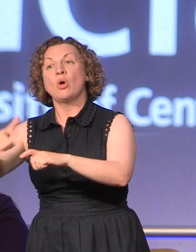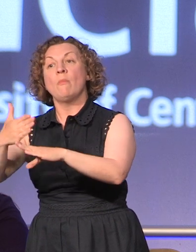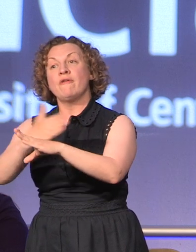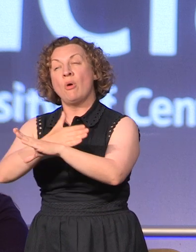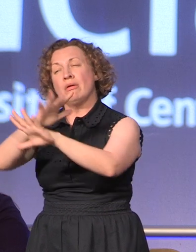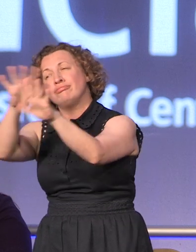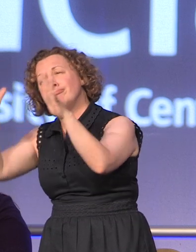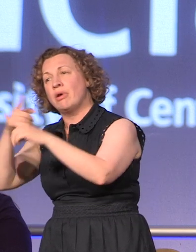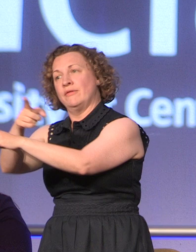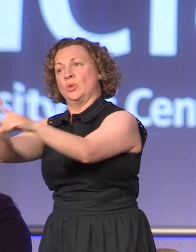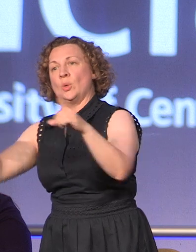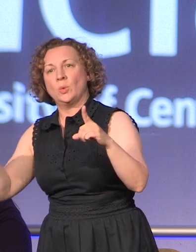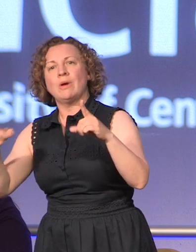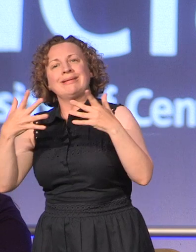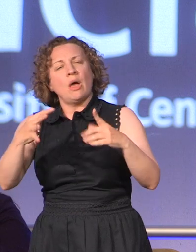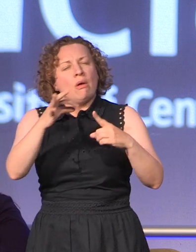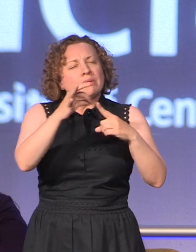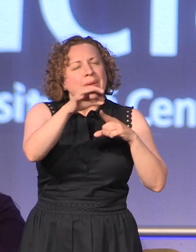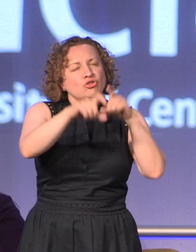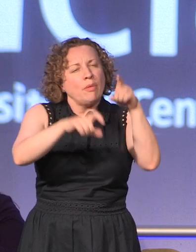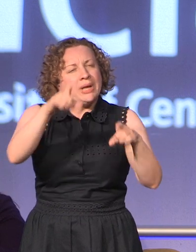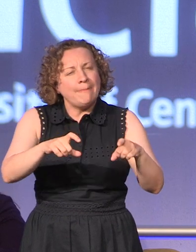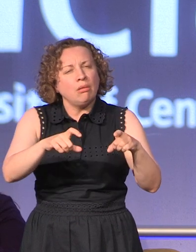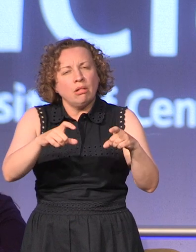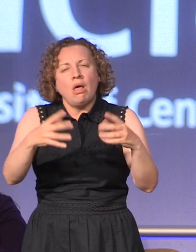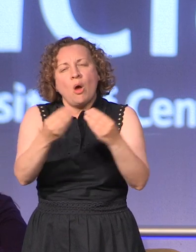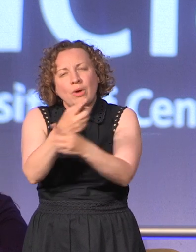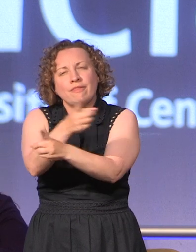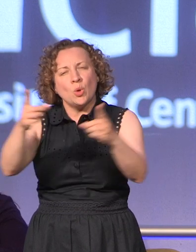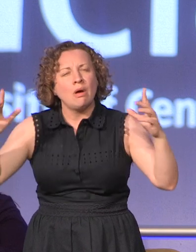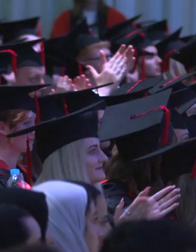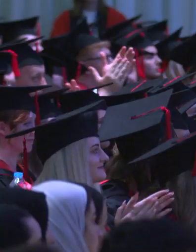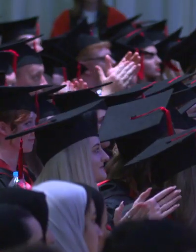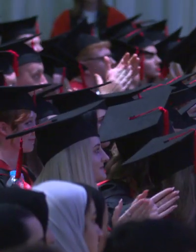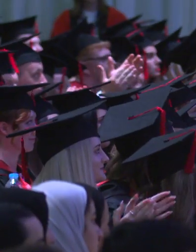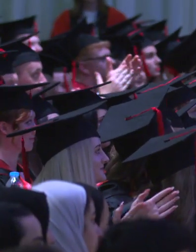round of applause for all those special people celebrating with you.